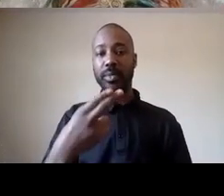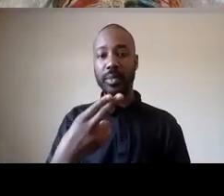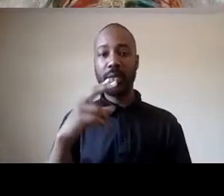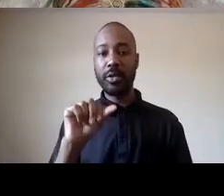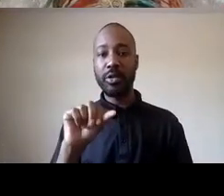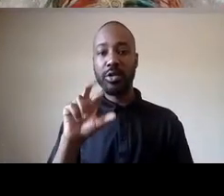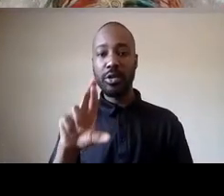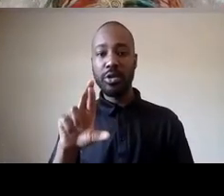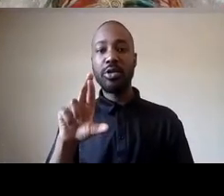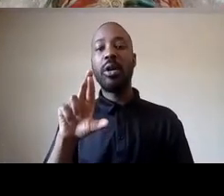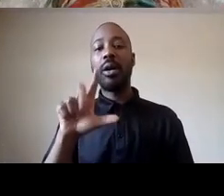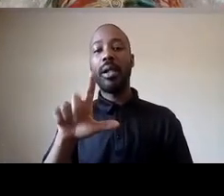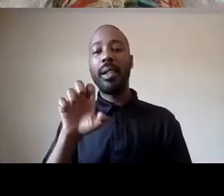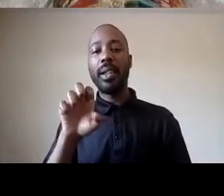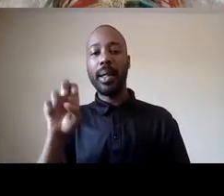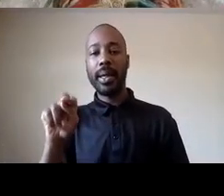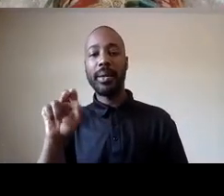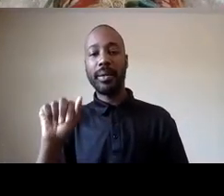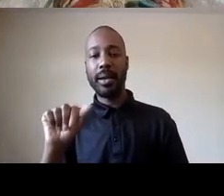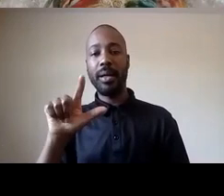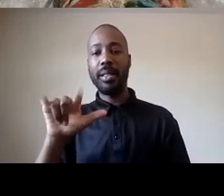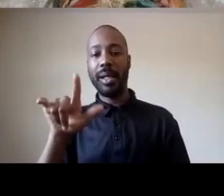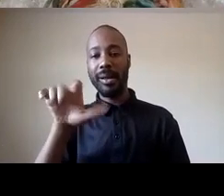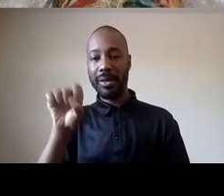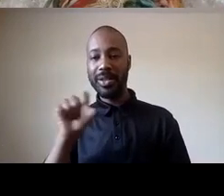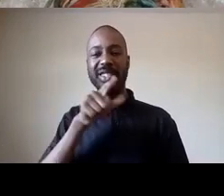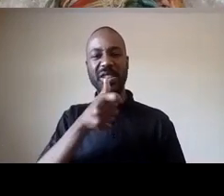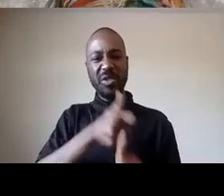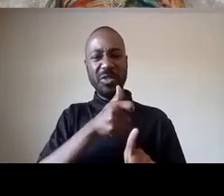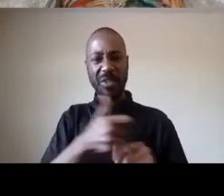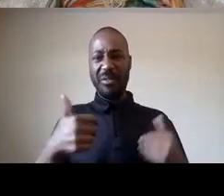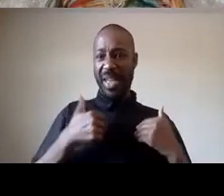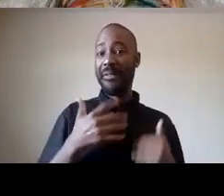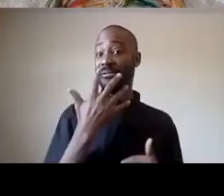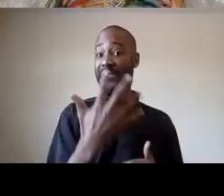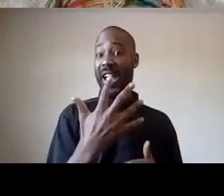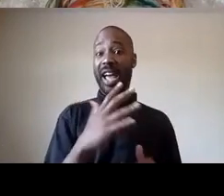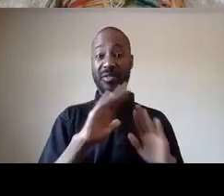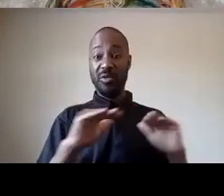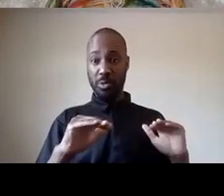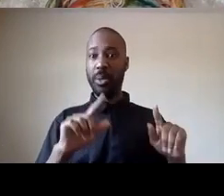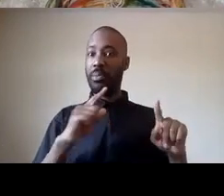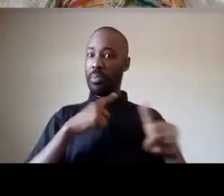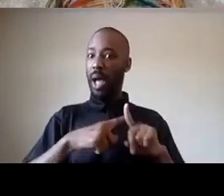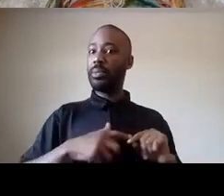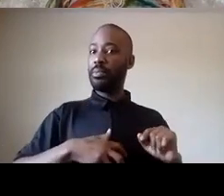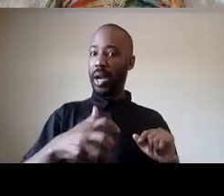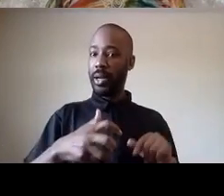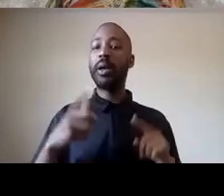upper right hand corner who was a mother of five pregnant mother of five when she was killed by seattle police